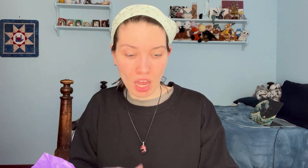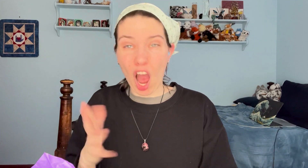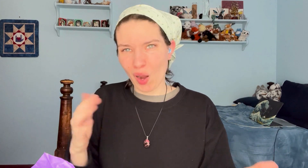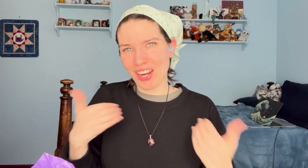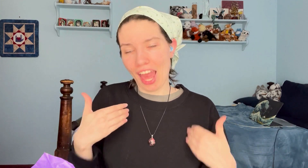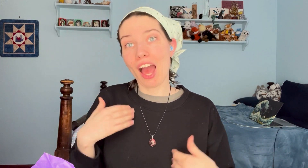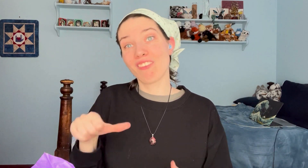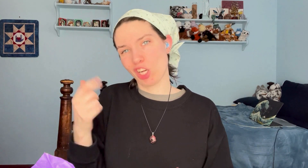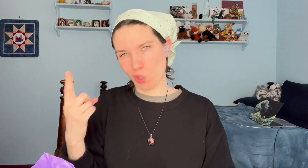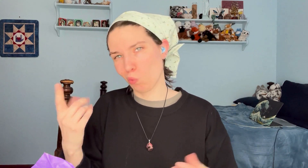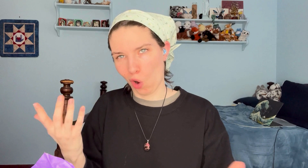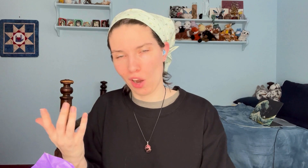I already have another one,